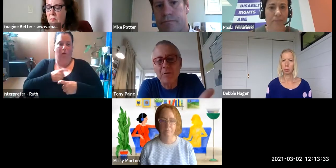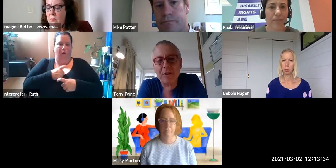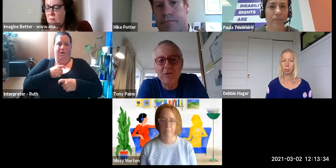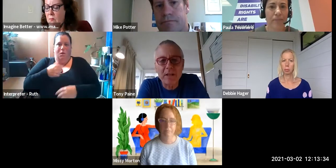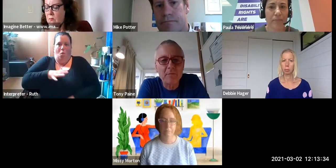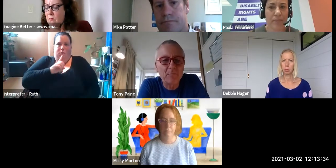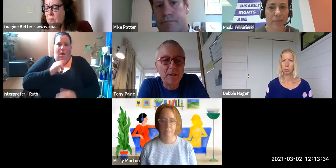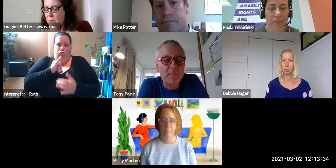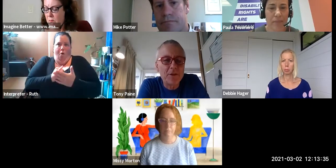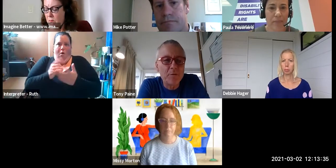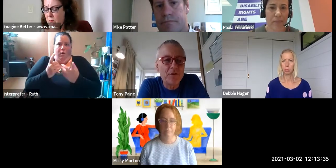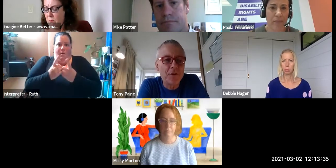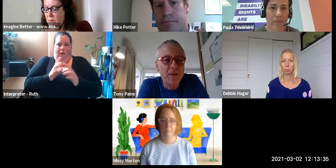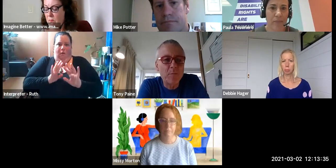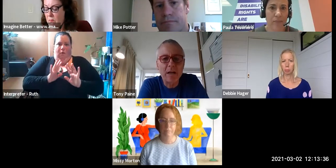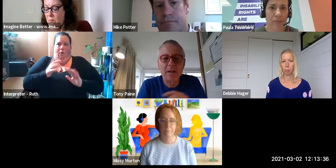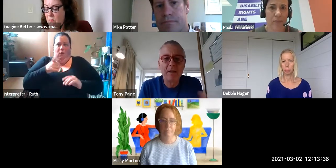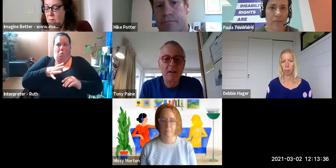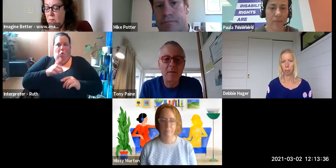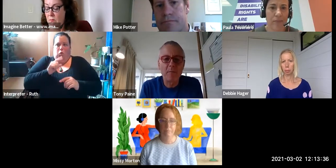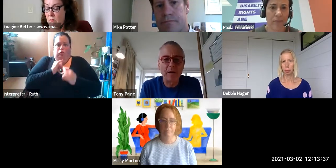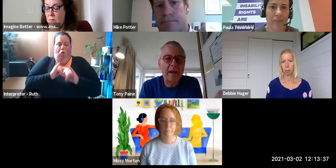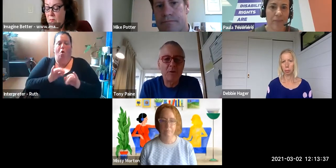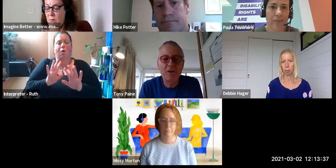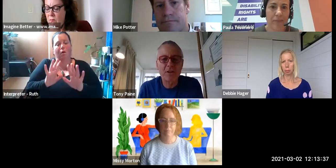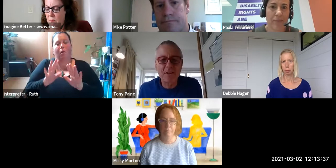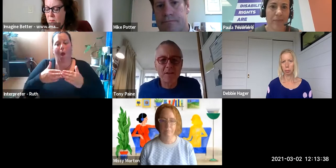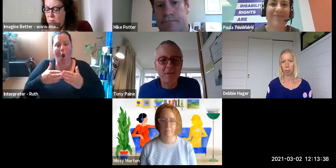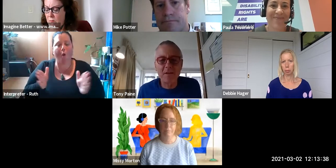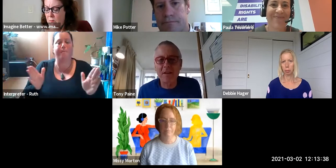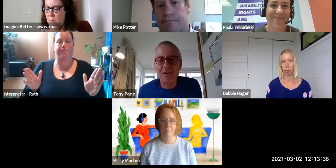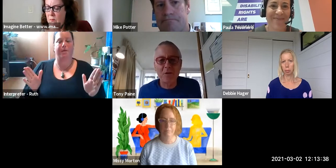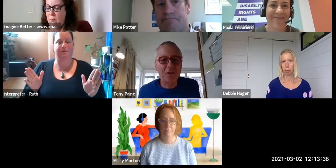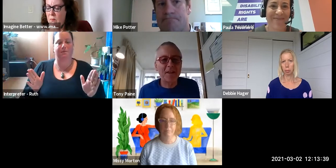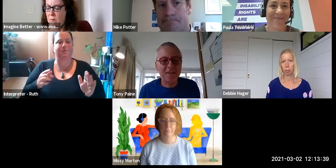And in fact it was interesting when you introduced yourself Mike. Language is such a contested